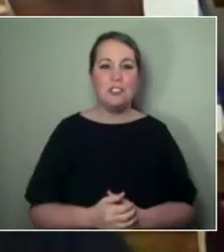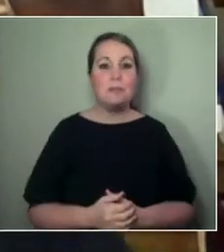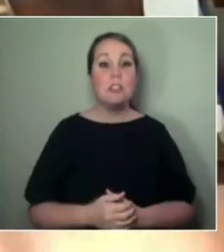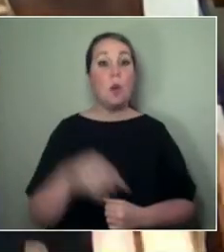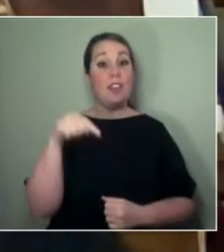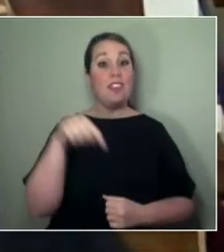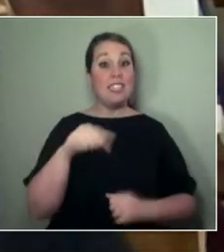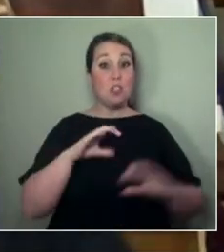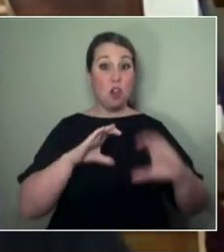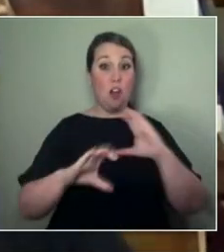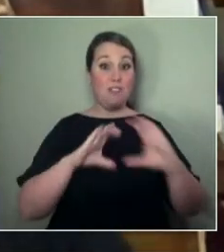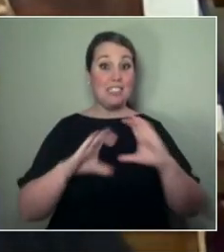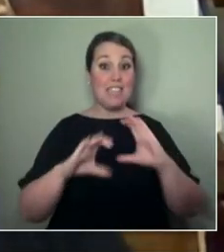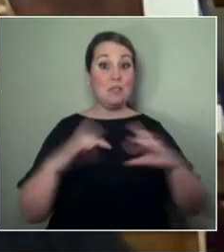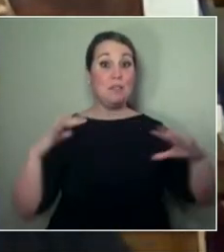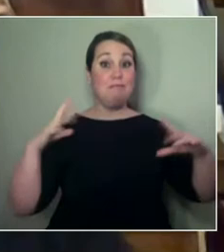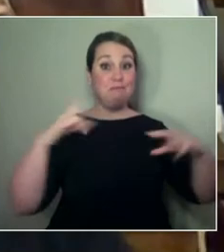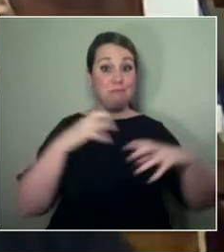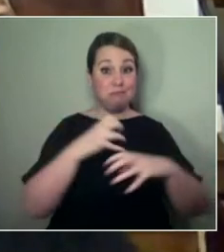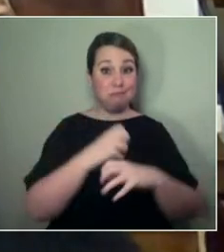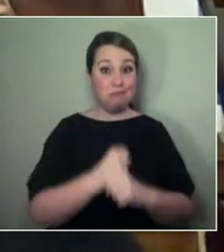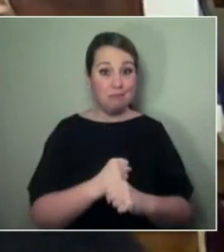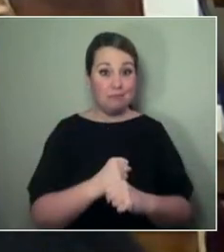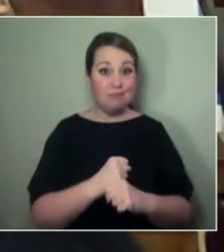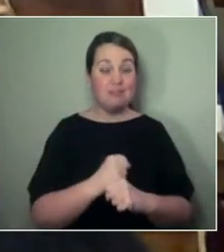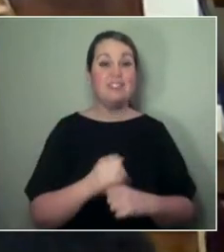And so, just to round off this conversation,